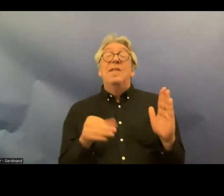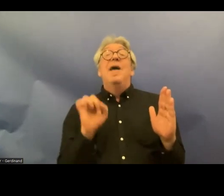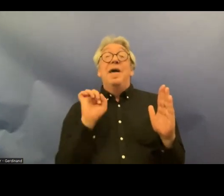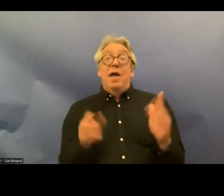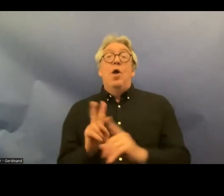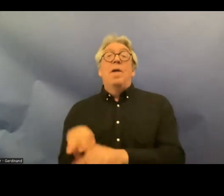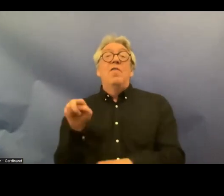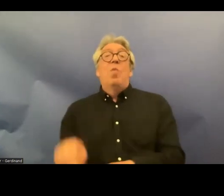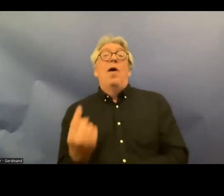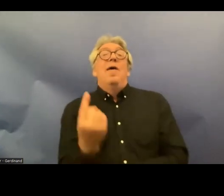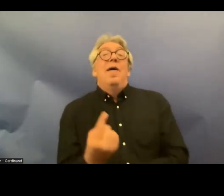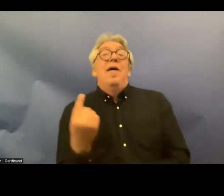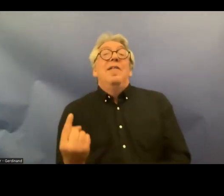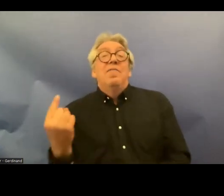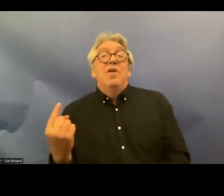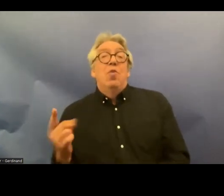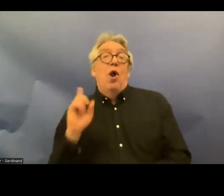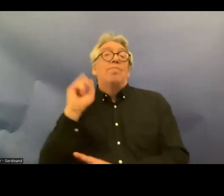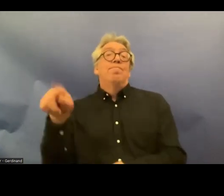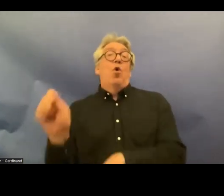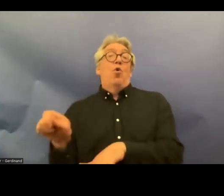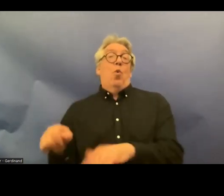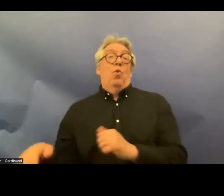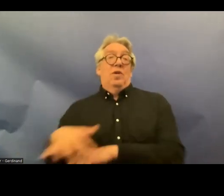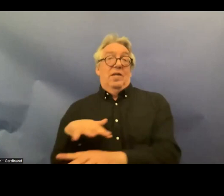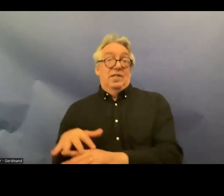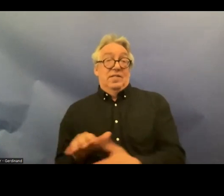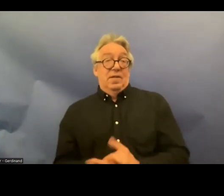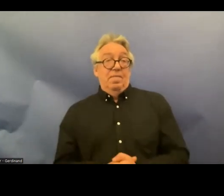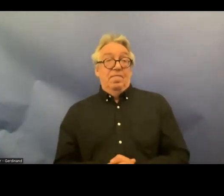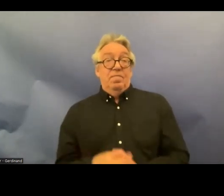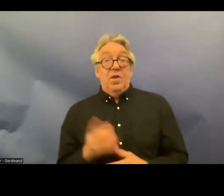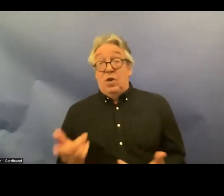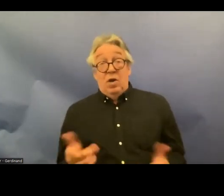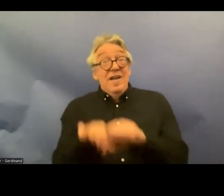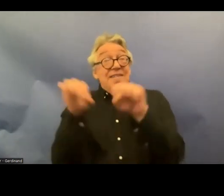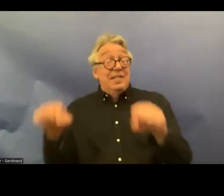the court system and these systematic failures are not new uh my research into